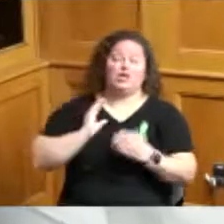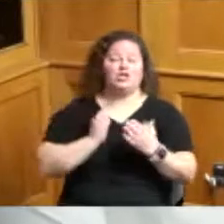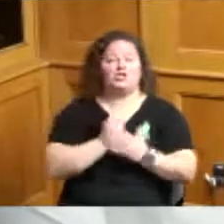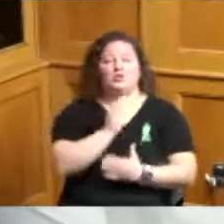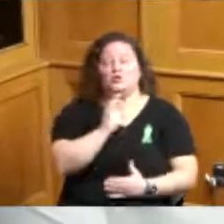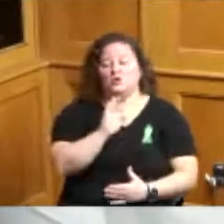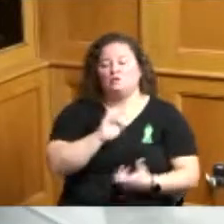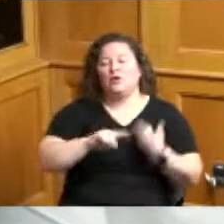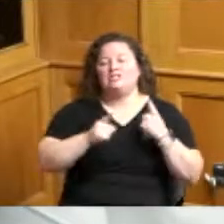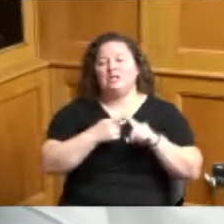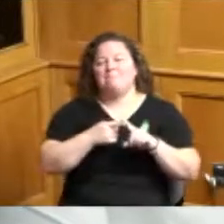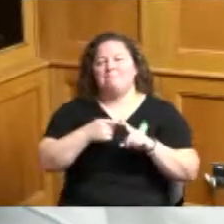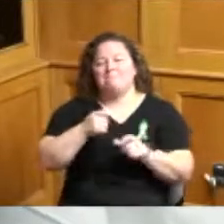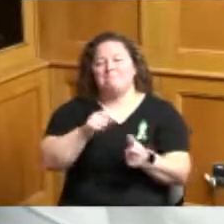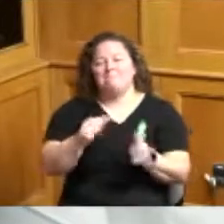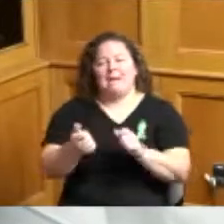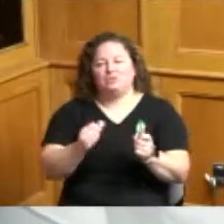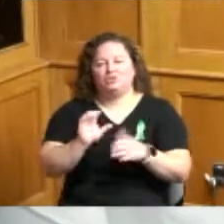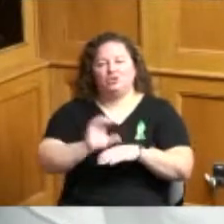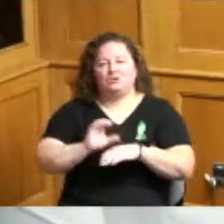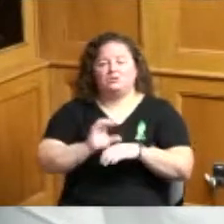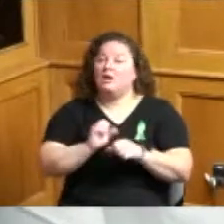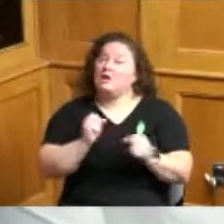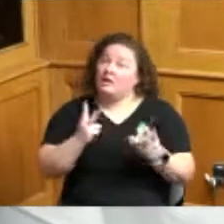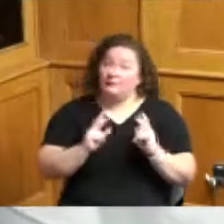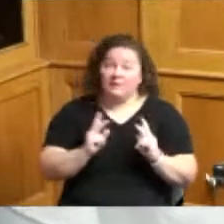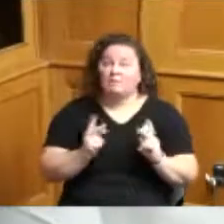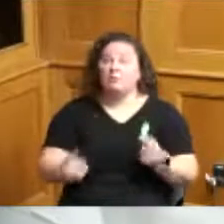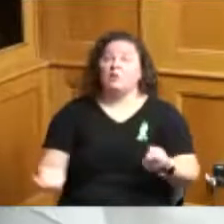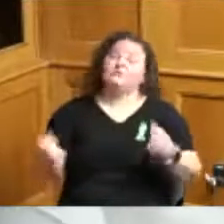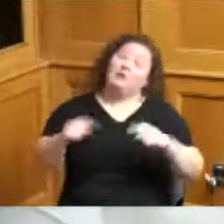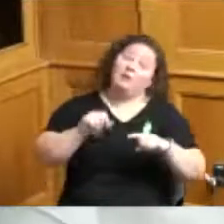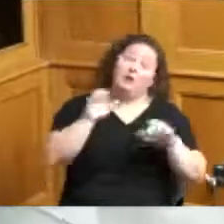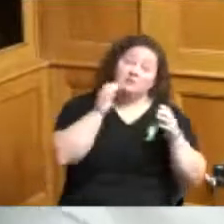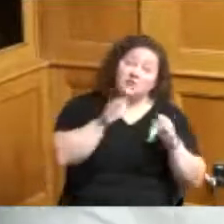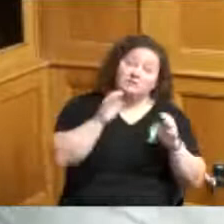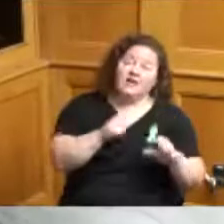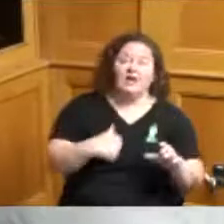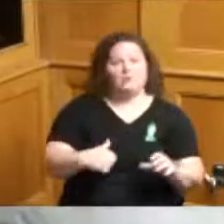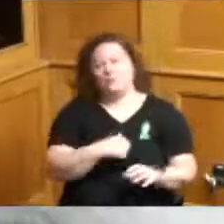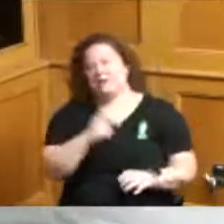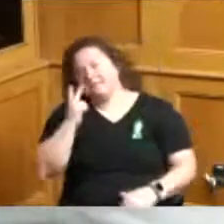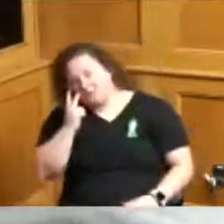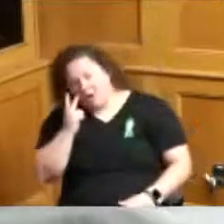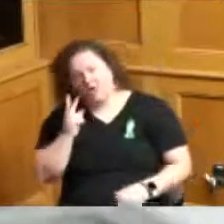would come over to church on Sunday and we saw the turnaround and people getting that second chance